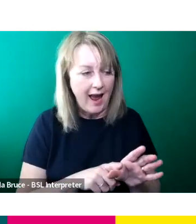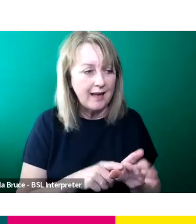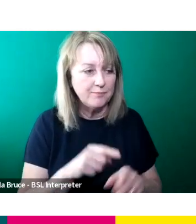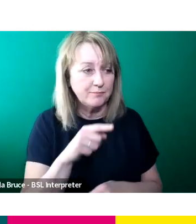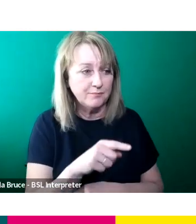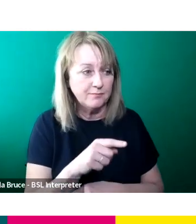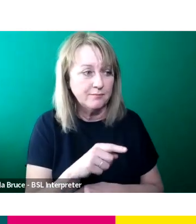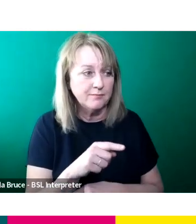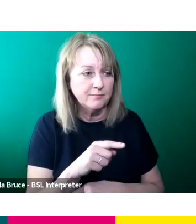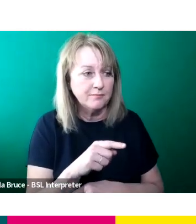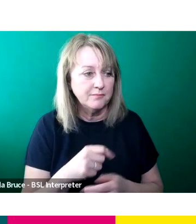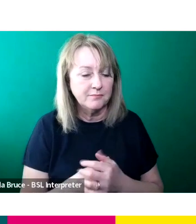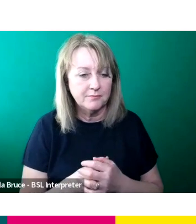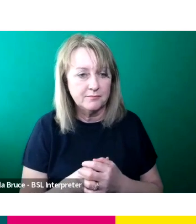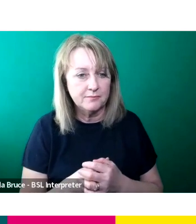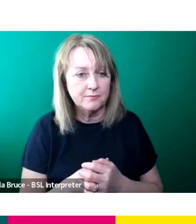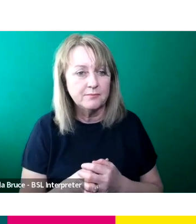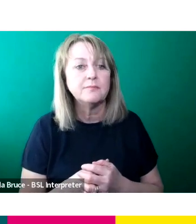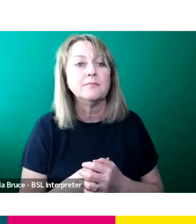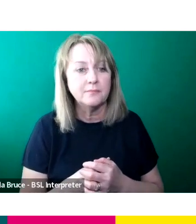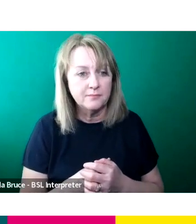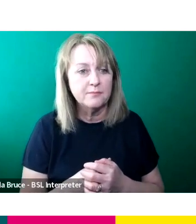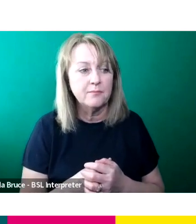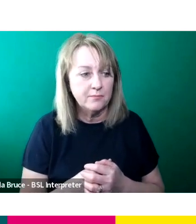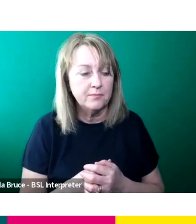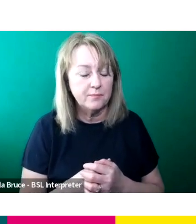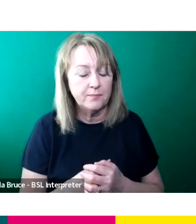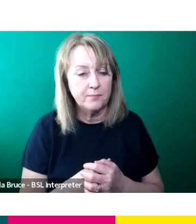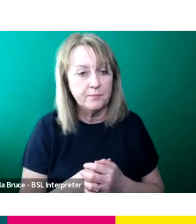kind of headlines around here about our kind of onscreen representation.